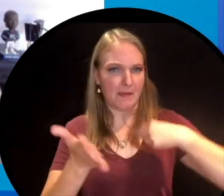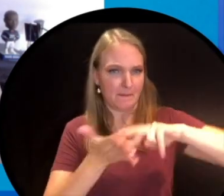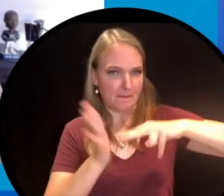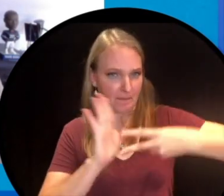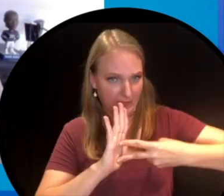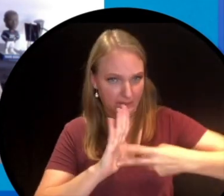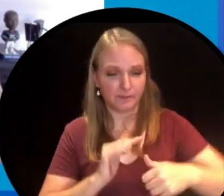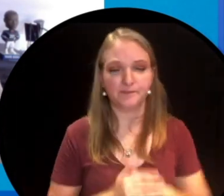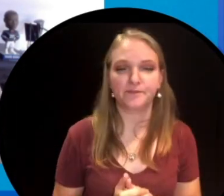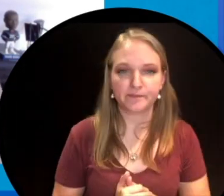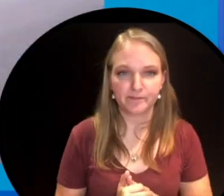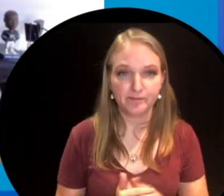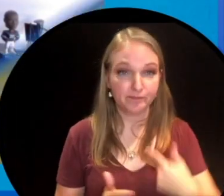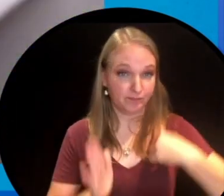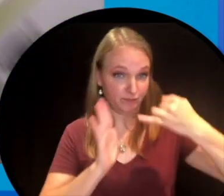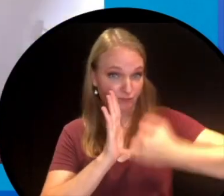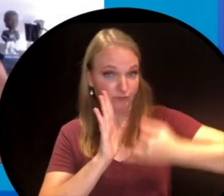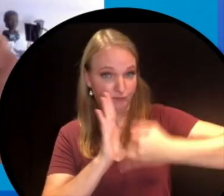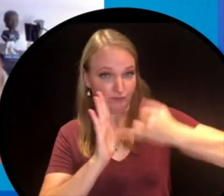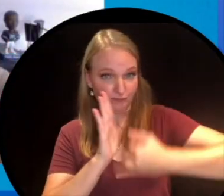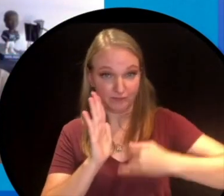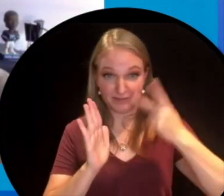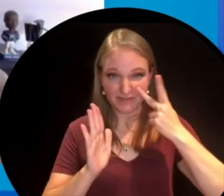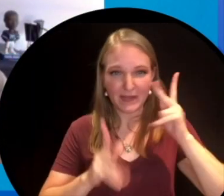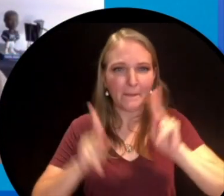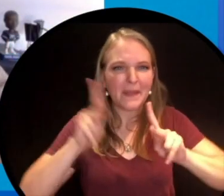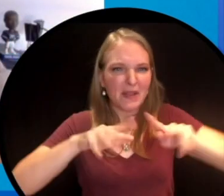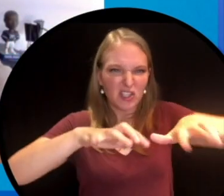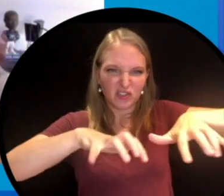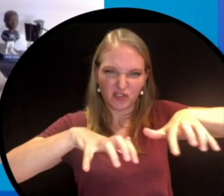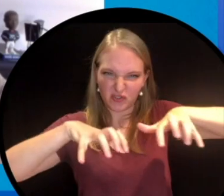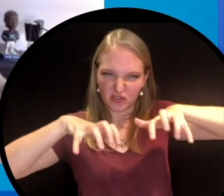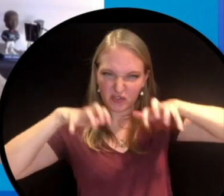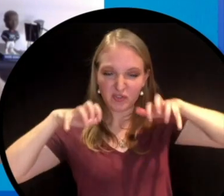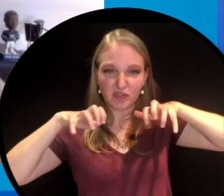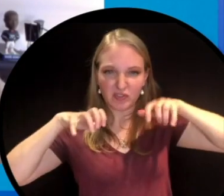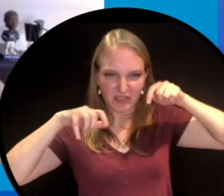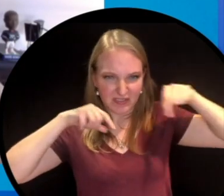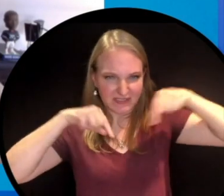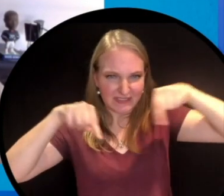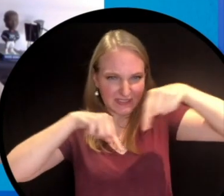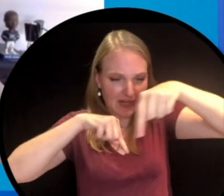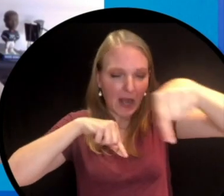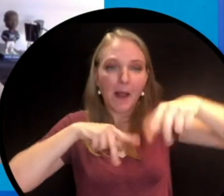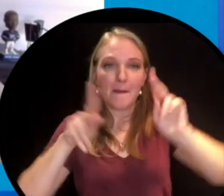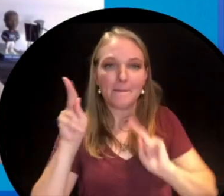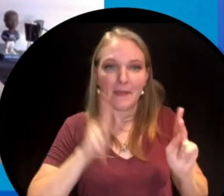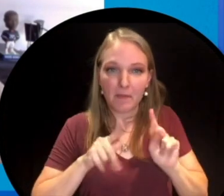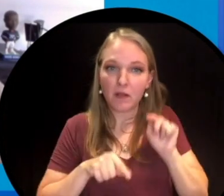So I did a spread like this and you can see all these people and these are all the people that